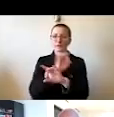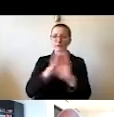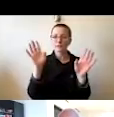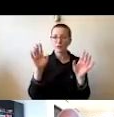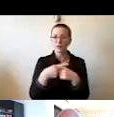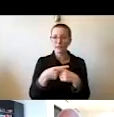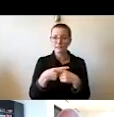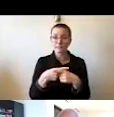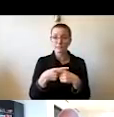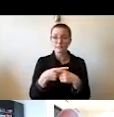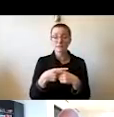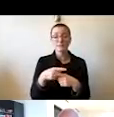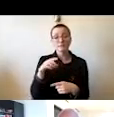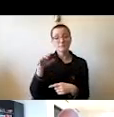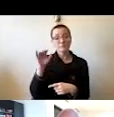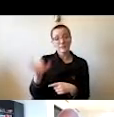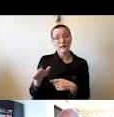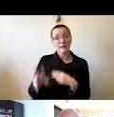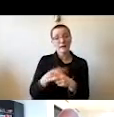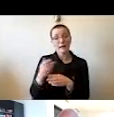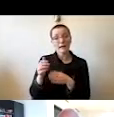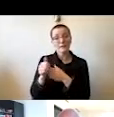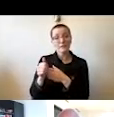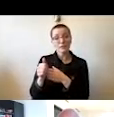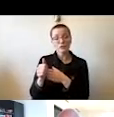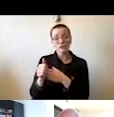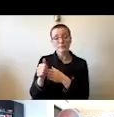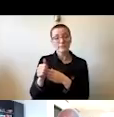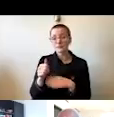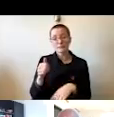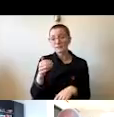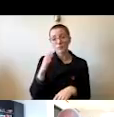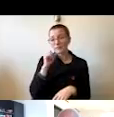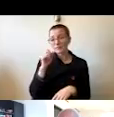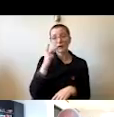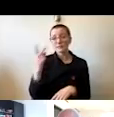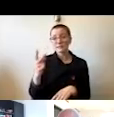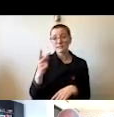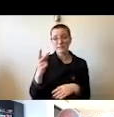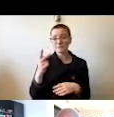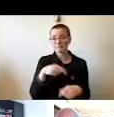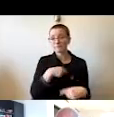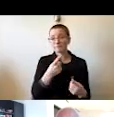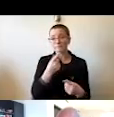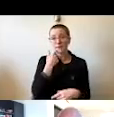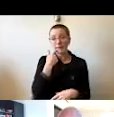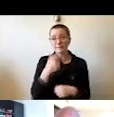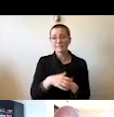that kind of leadership has been very, very rare in supply. In the course of about 12 days,